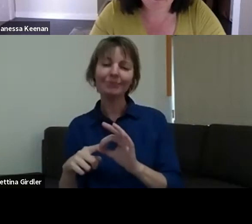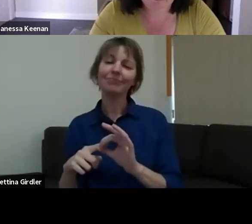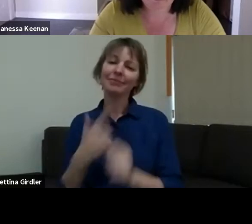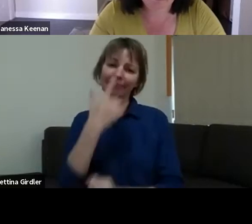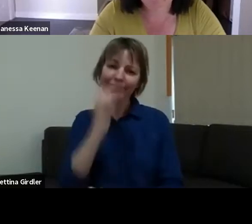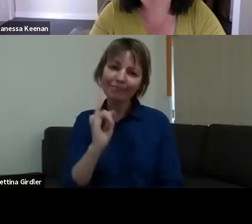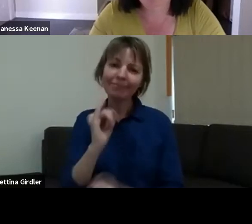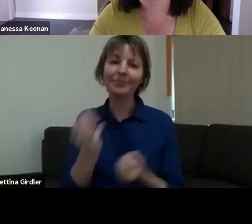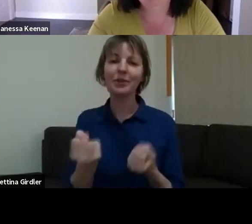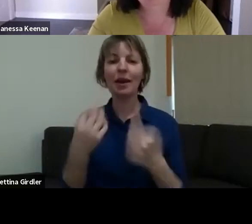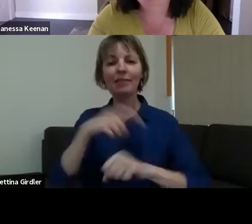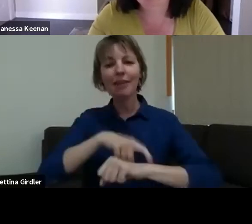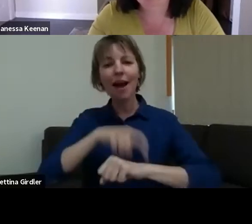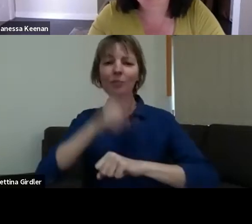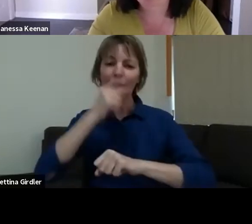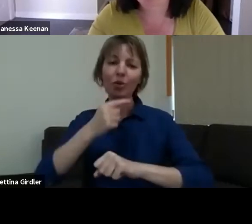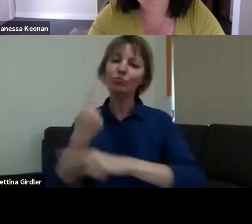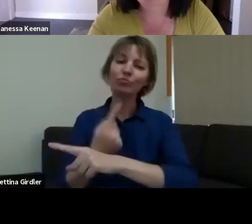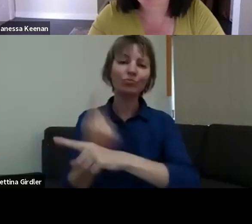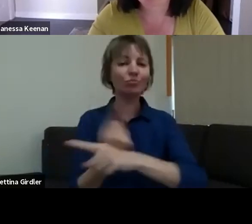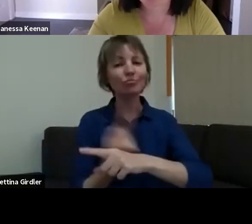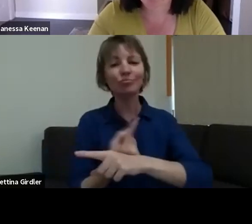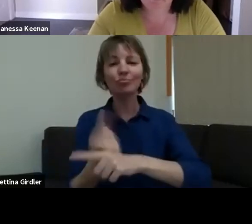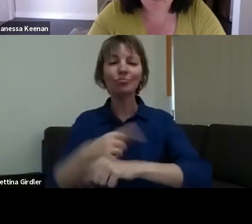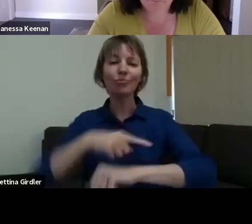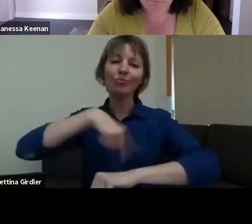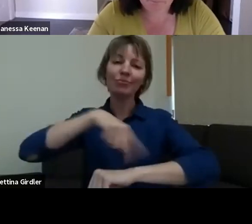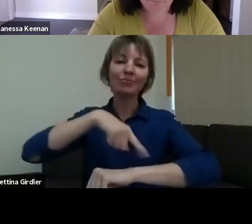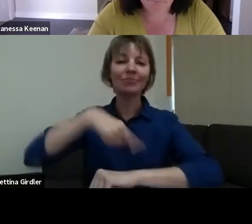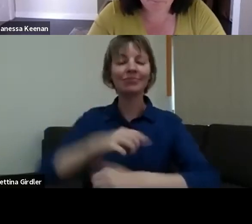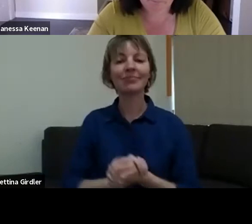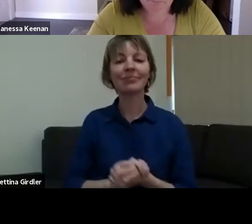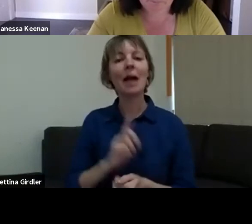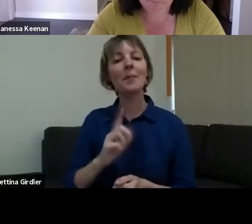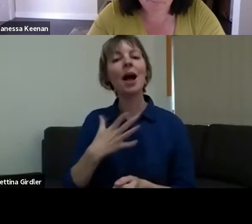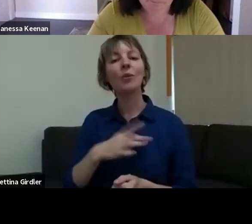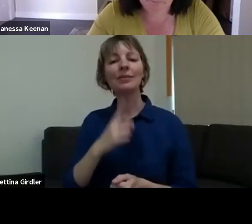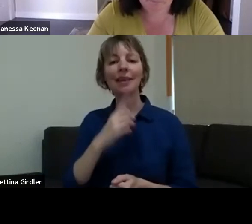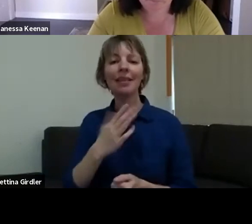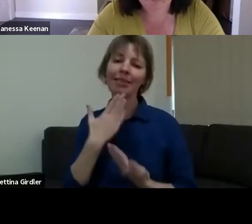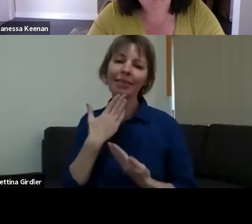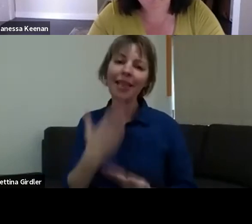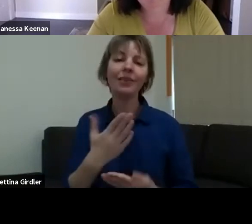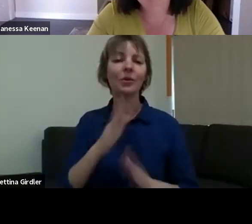ones there. I'd also like to thank our wonderful panellists. Your work